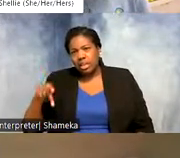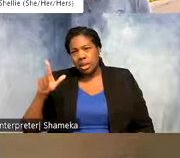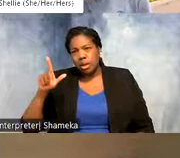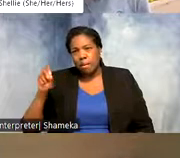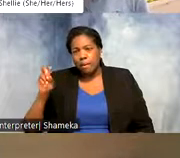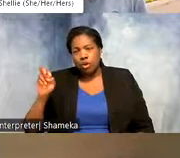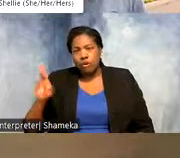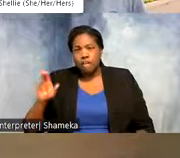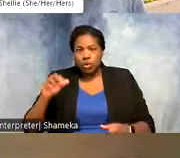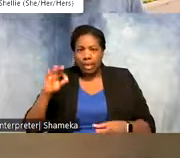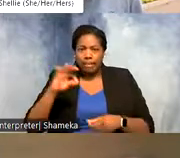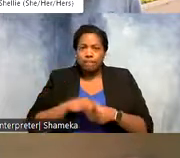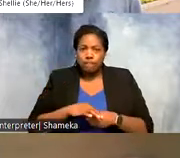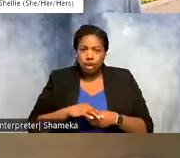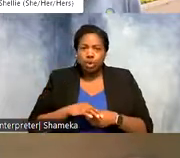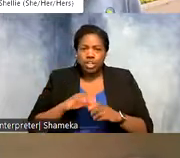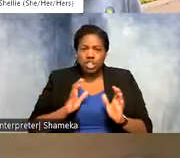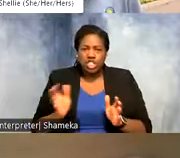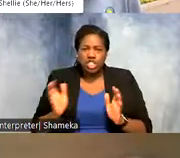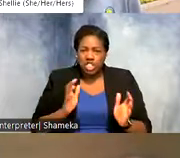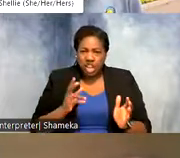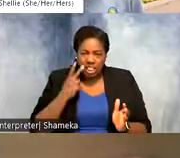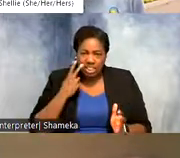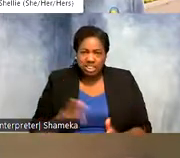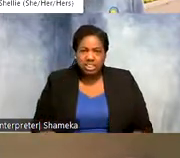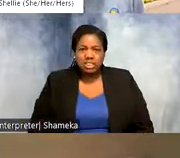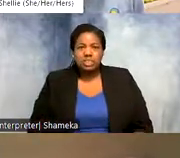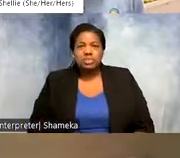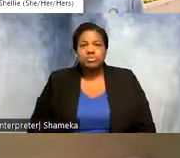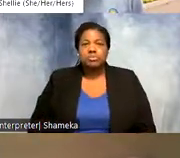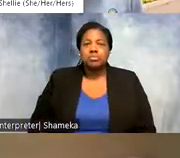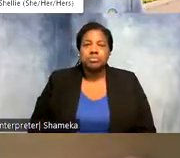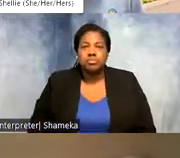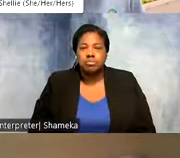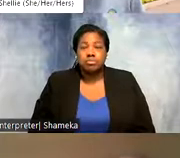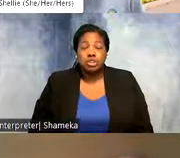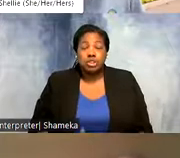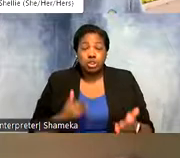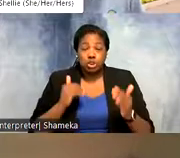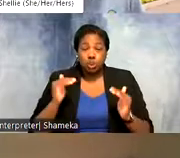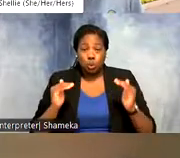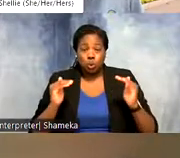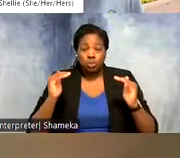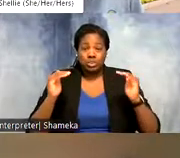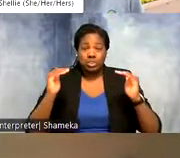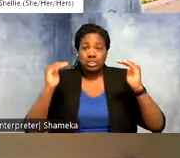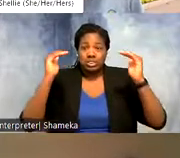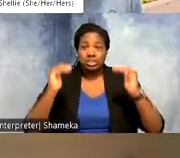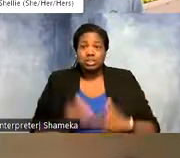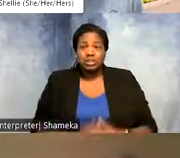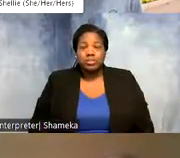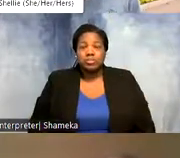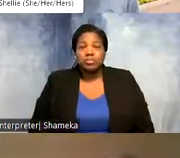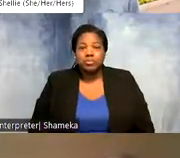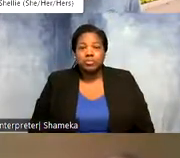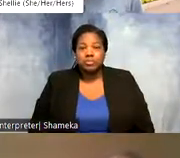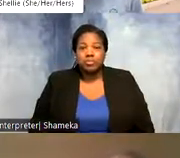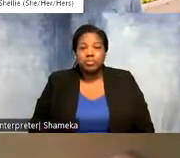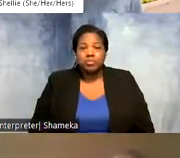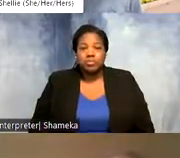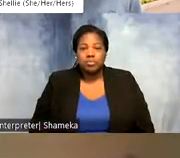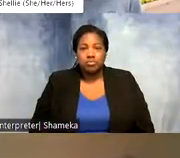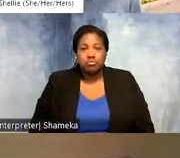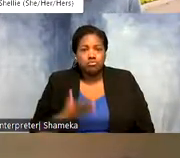Let's see what we are getting. It's neck in neck here. Both great species. Both very cute birds.